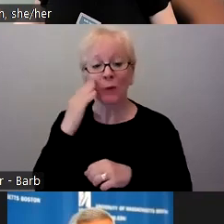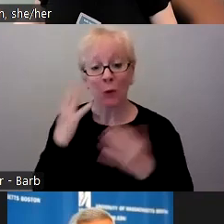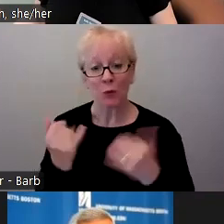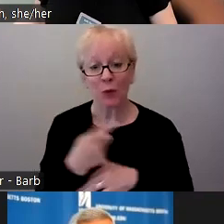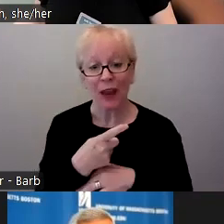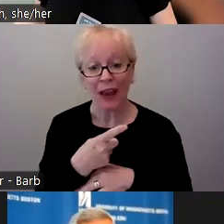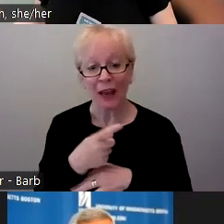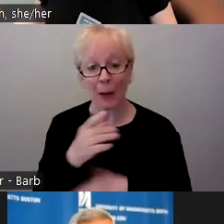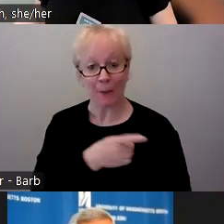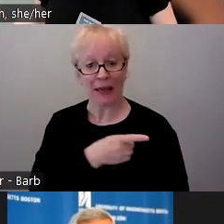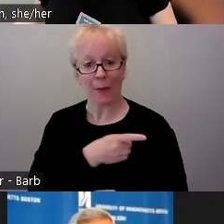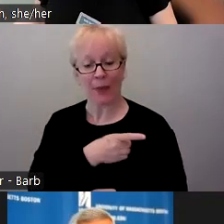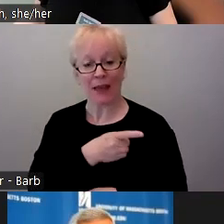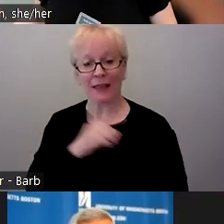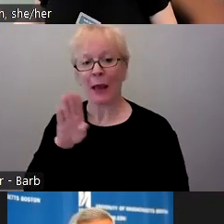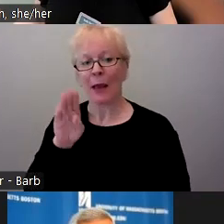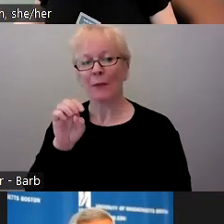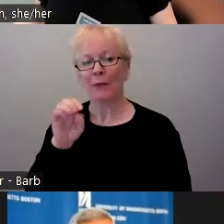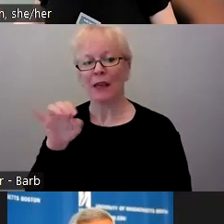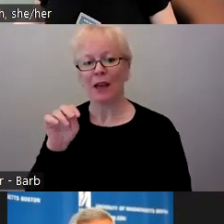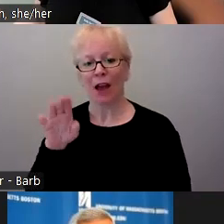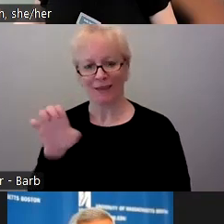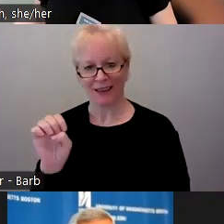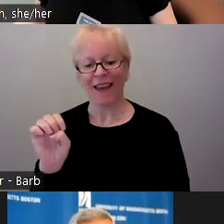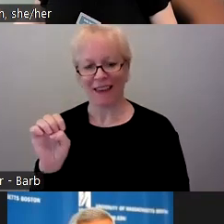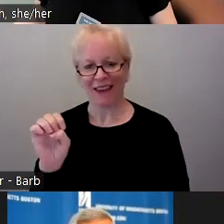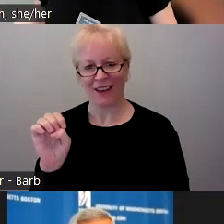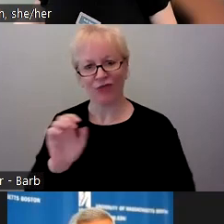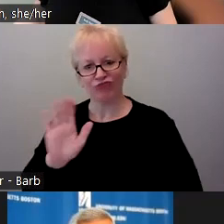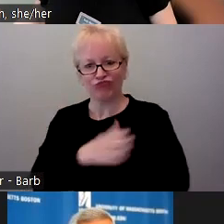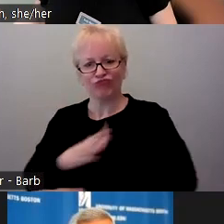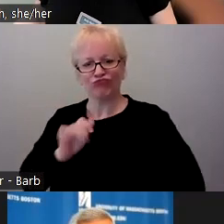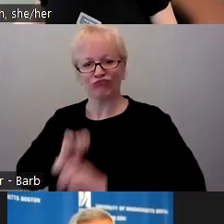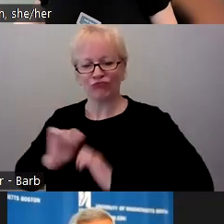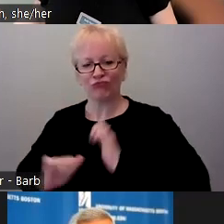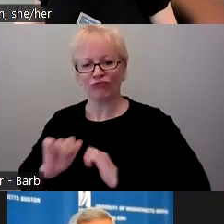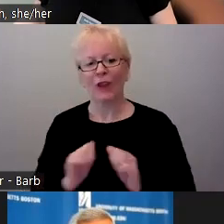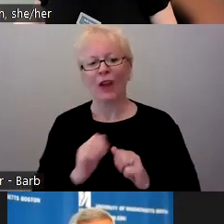Jennifer's daughter is headed to see Taylor Swift in Seattle, which is really exciting.